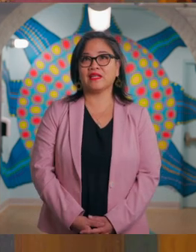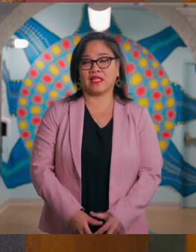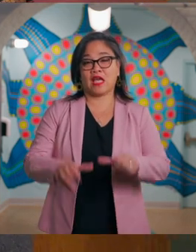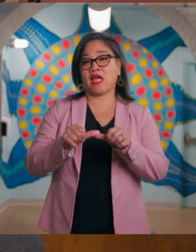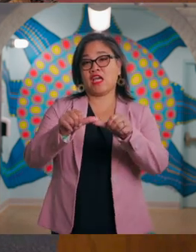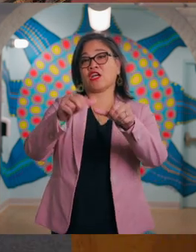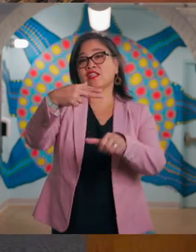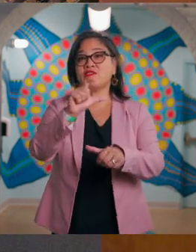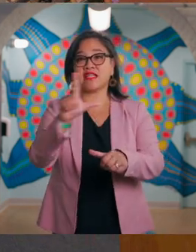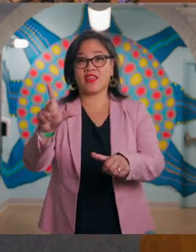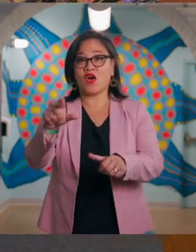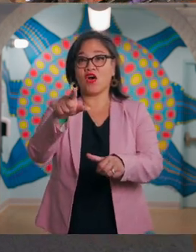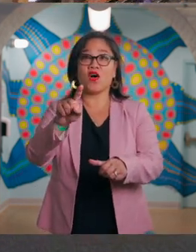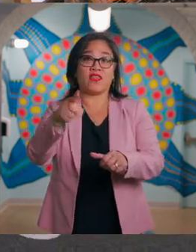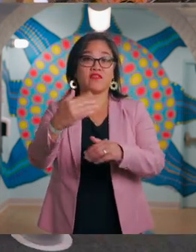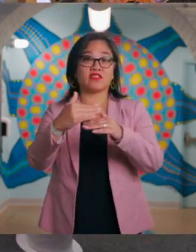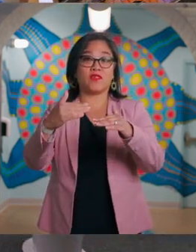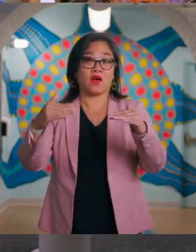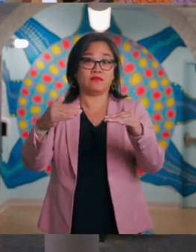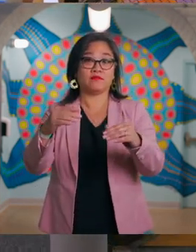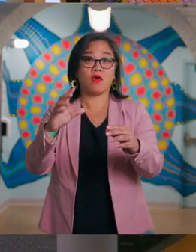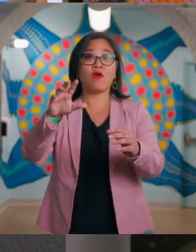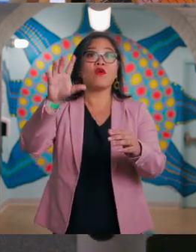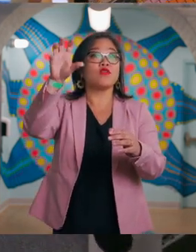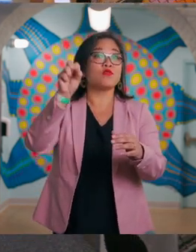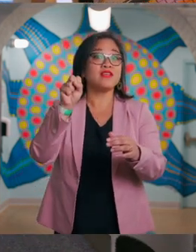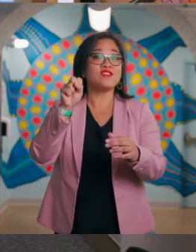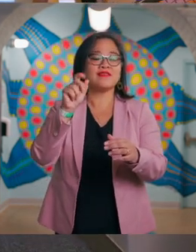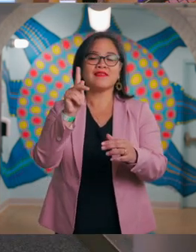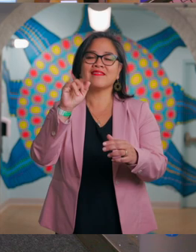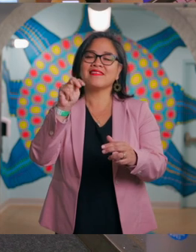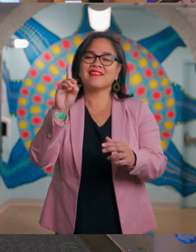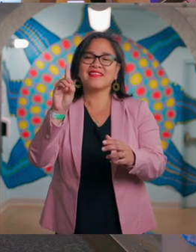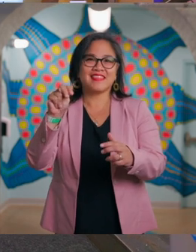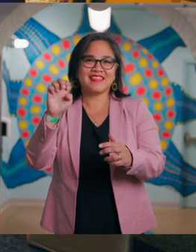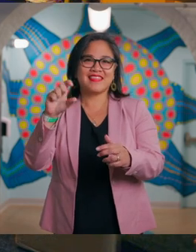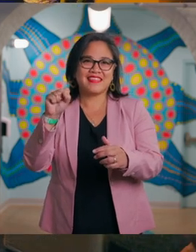Continuing down the hall, on the first floor you reach the Kindness Gallery on your left,